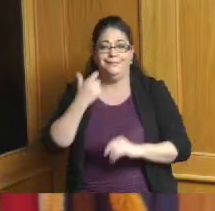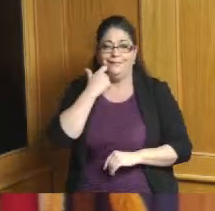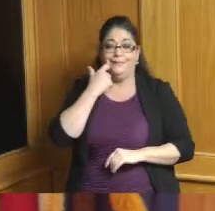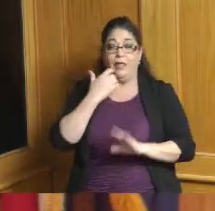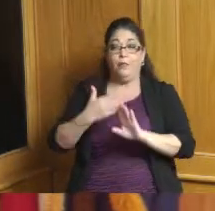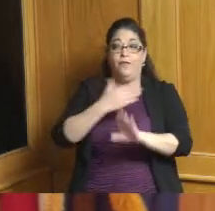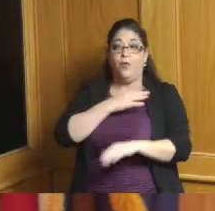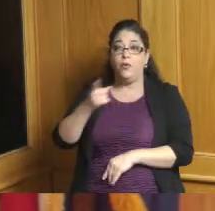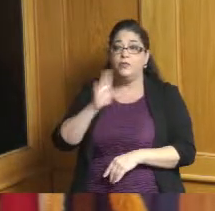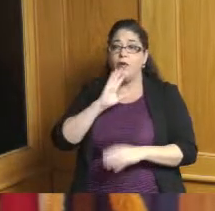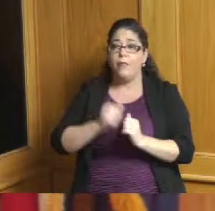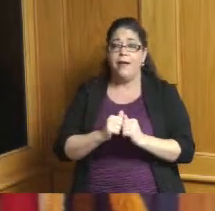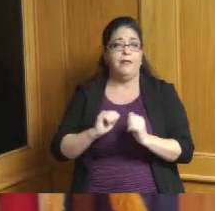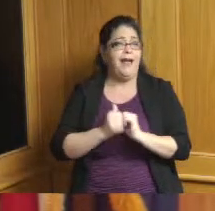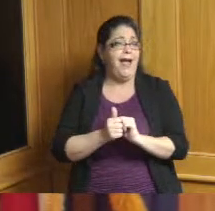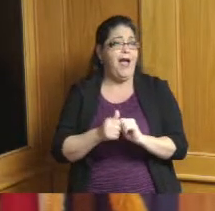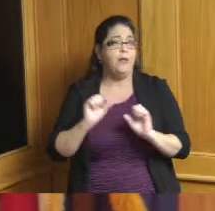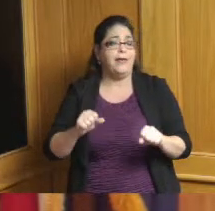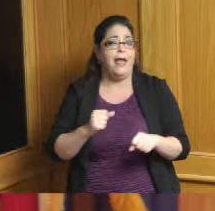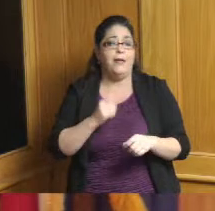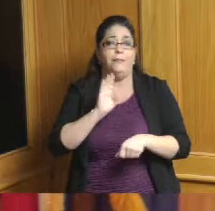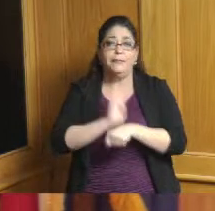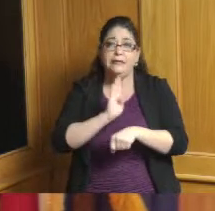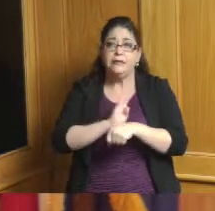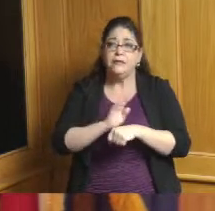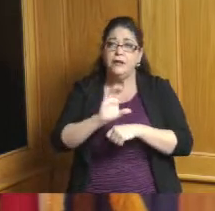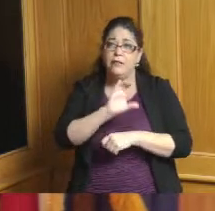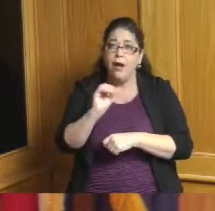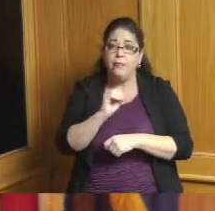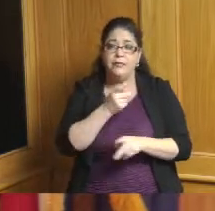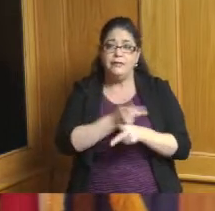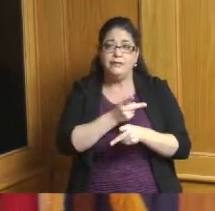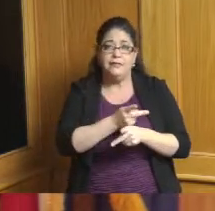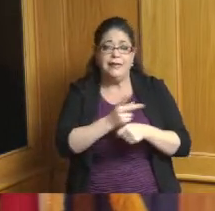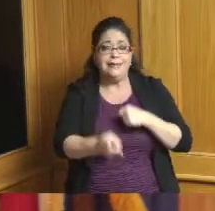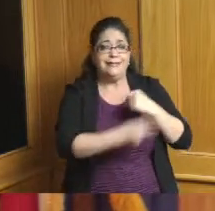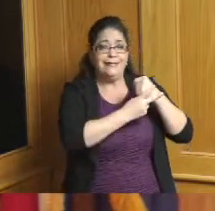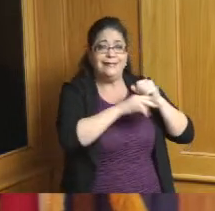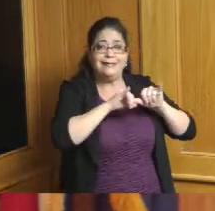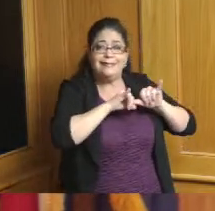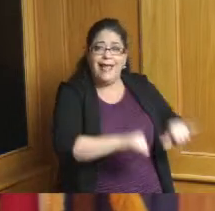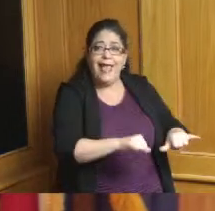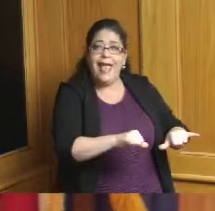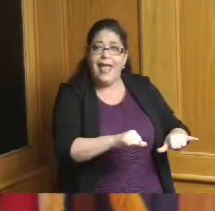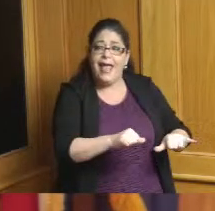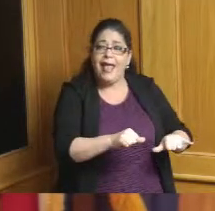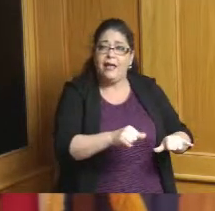how do we keep companies and people here how do we retain folks to stay here and the talent is here